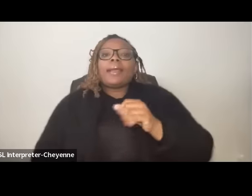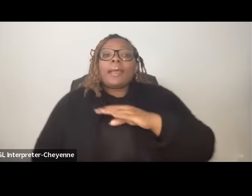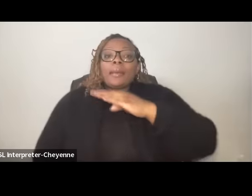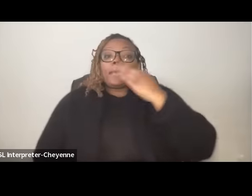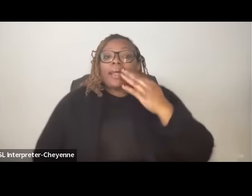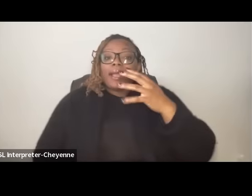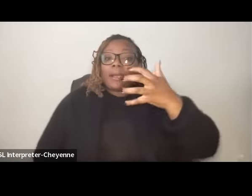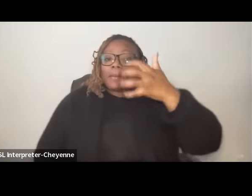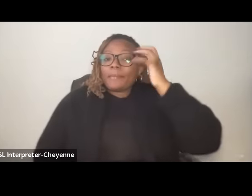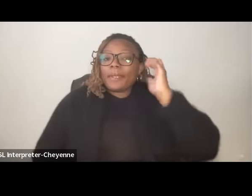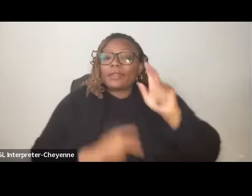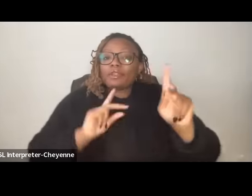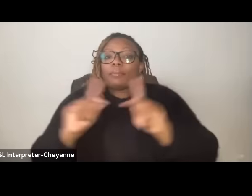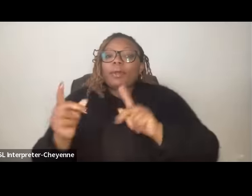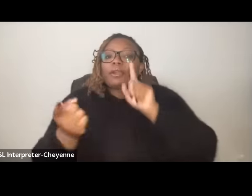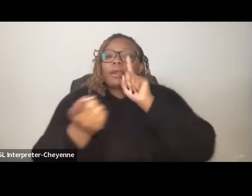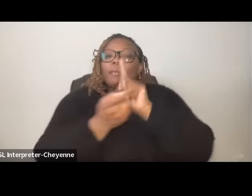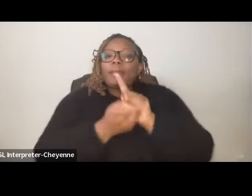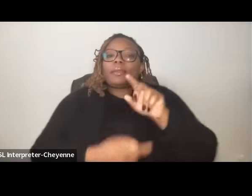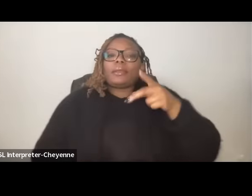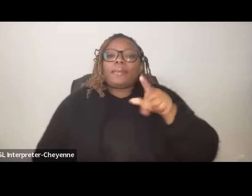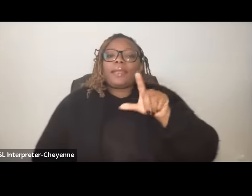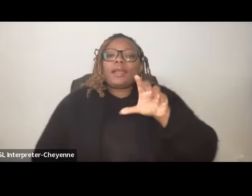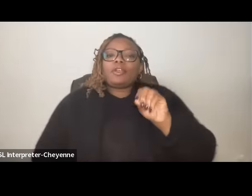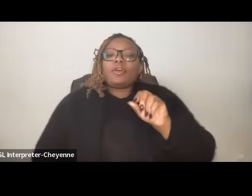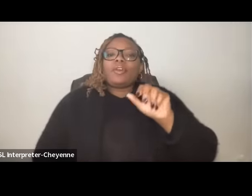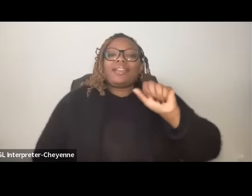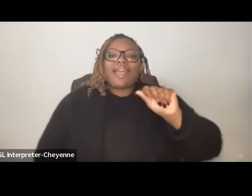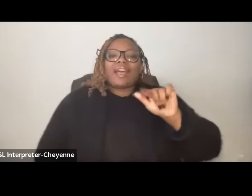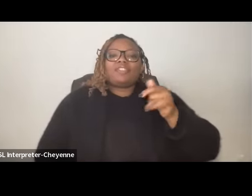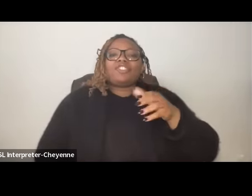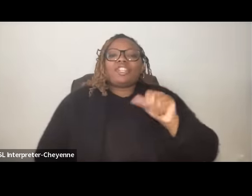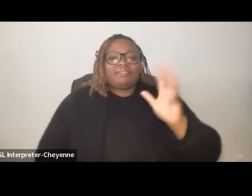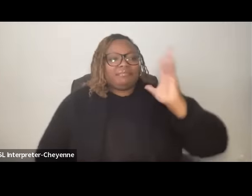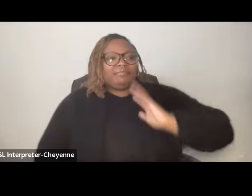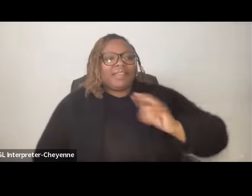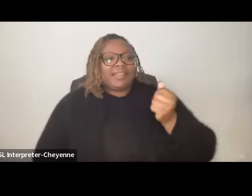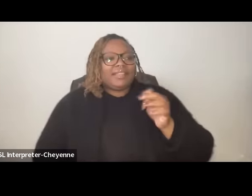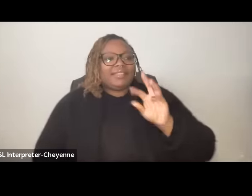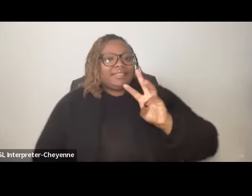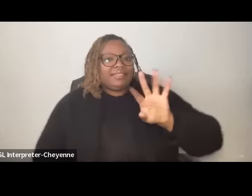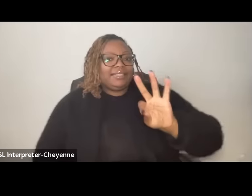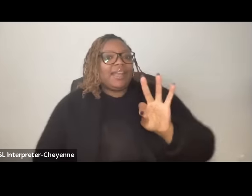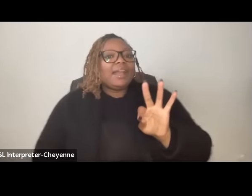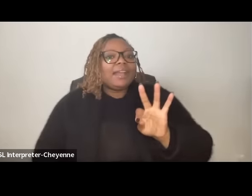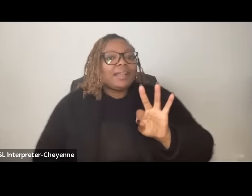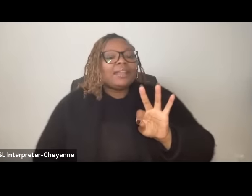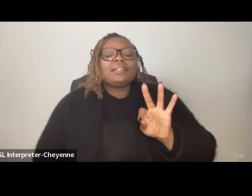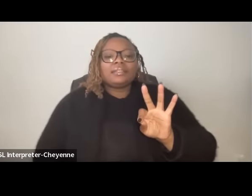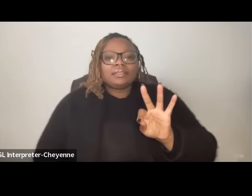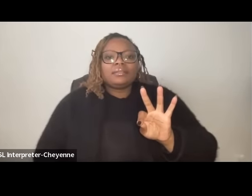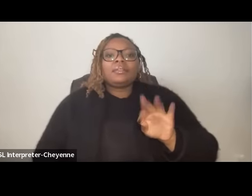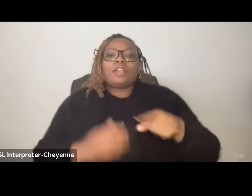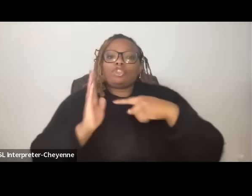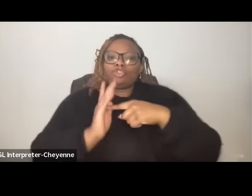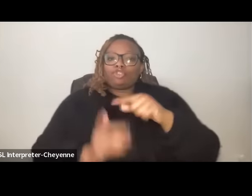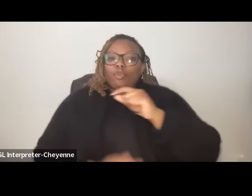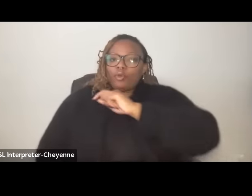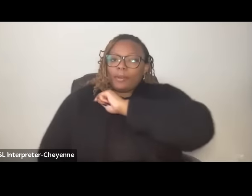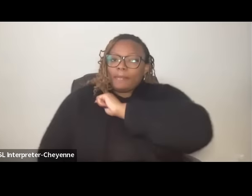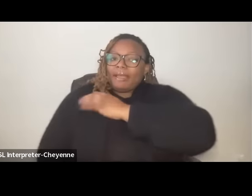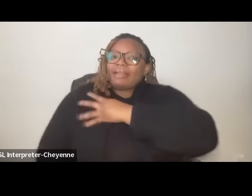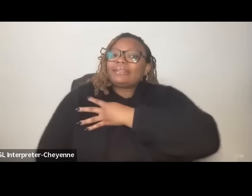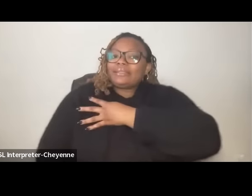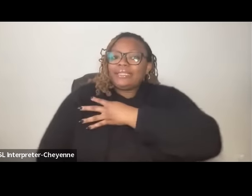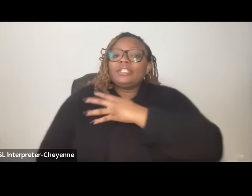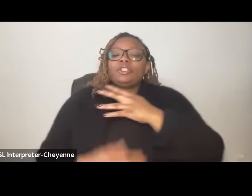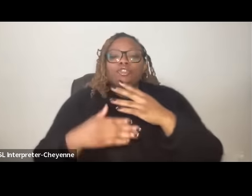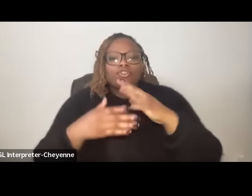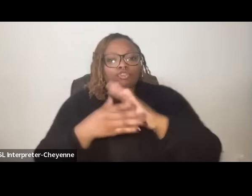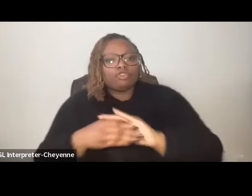the PLO in Algeria 1969 and frequently featured um Palestinian uh stories and authors in the Black